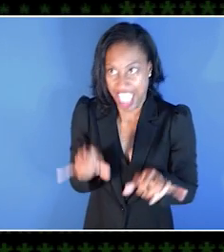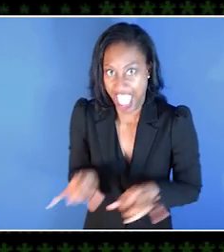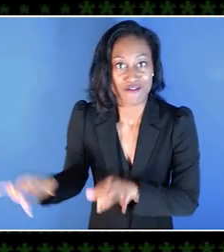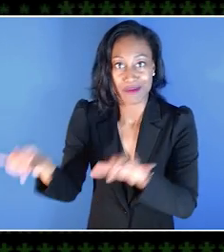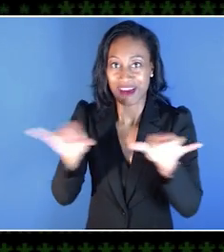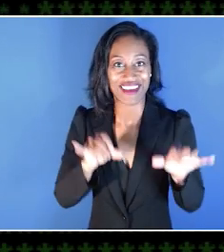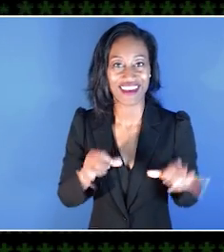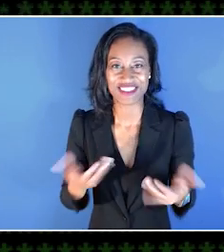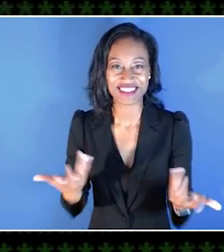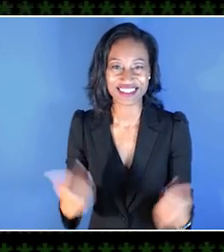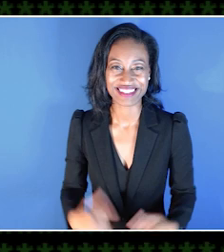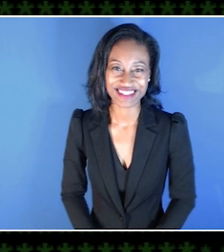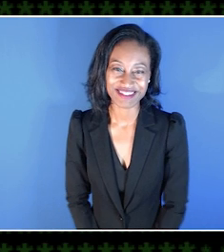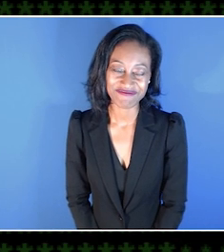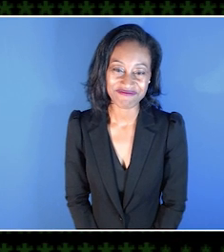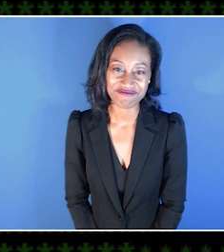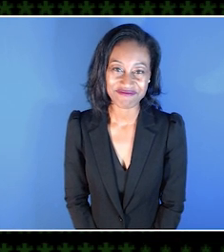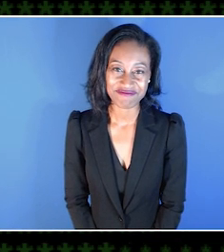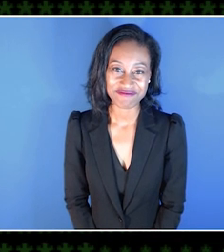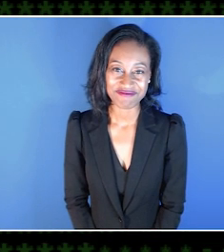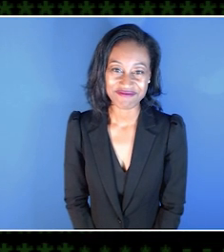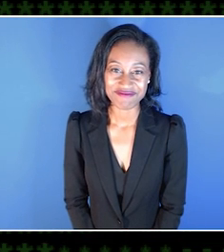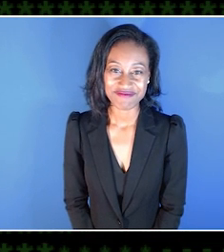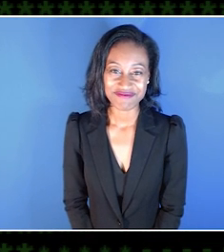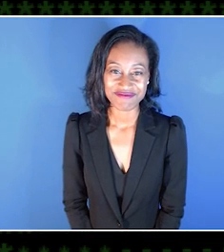[GIGGLING HAPPILY]